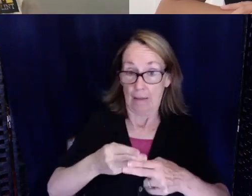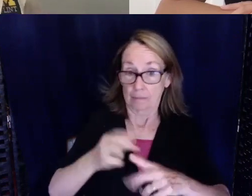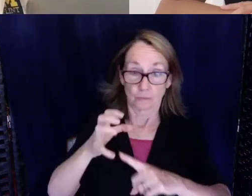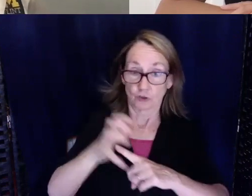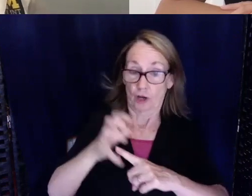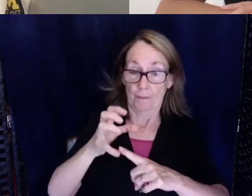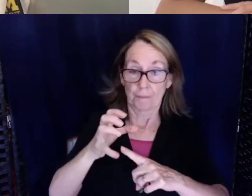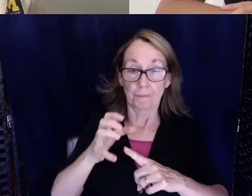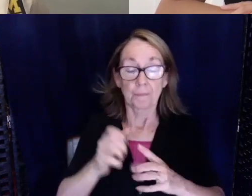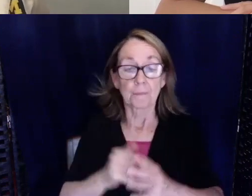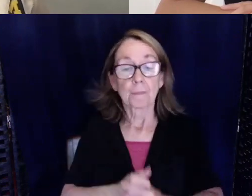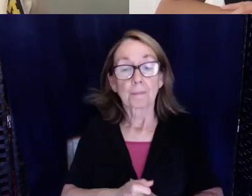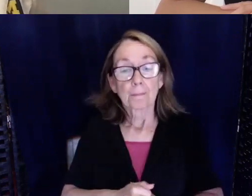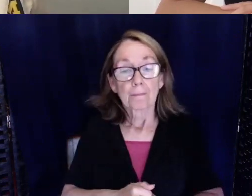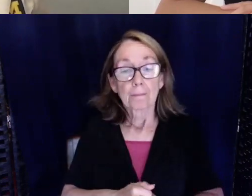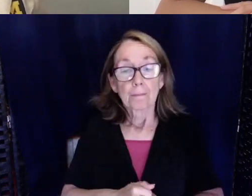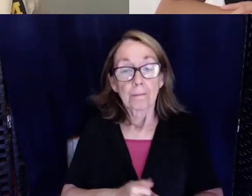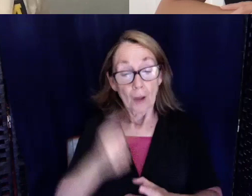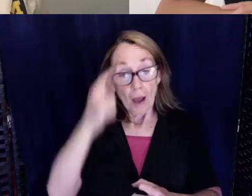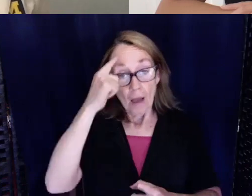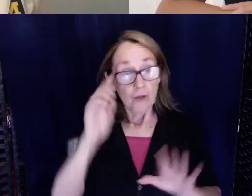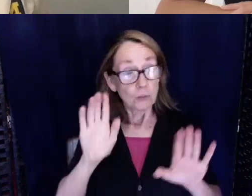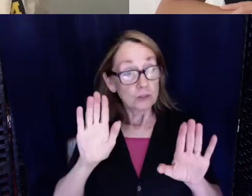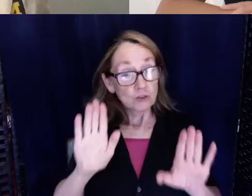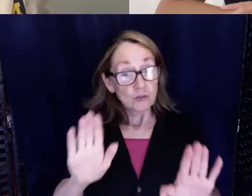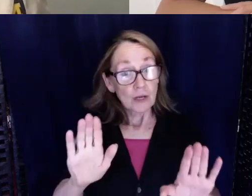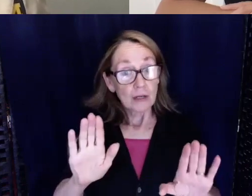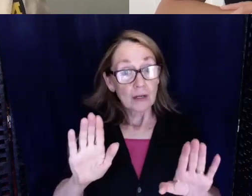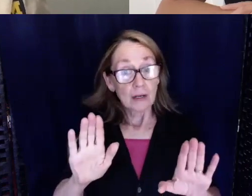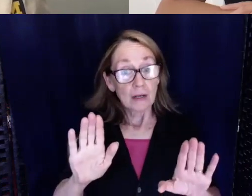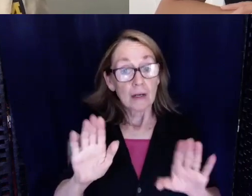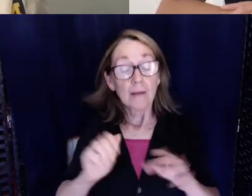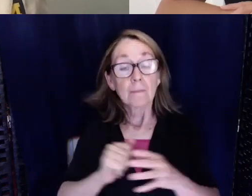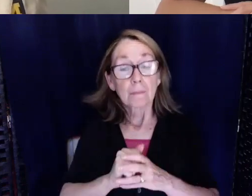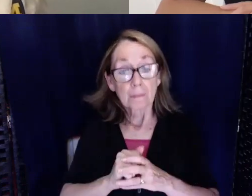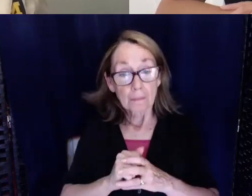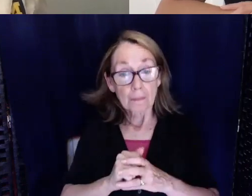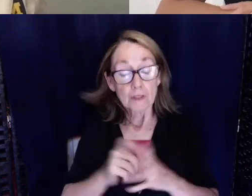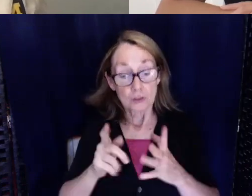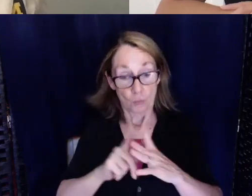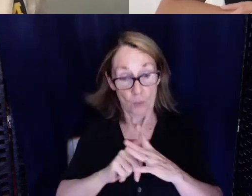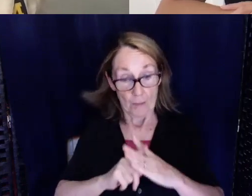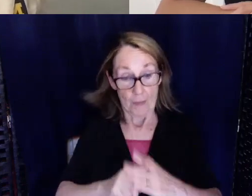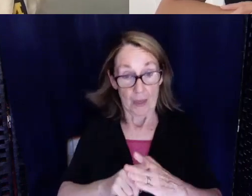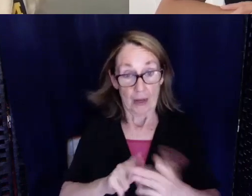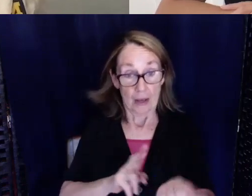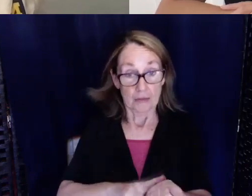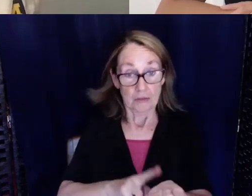I thought it was great for a beginner nurse. You had that amplification